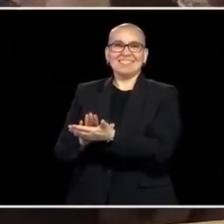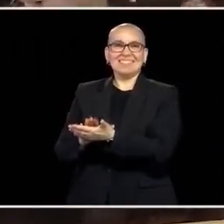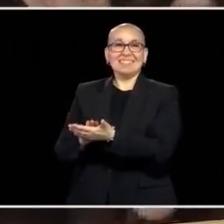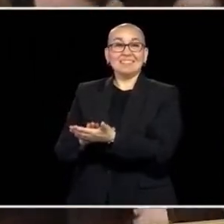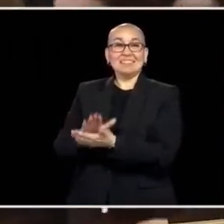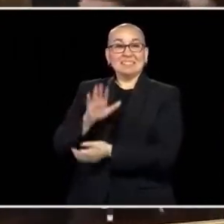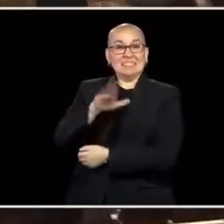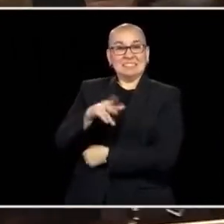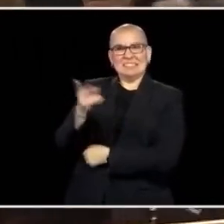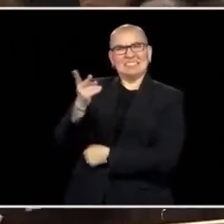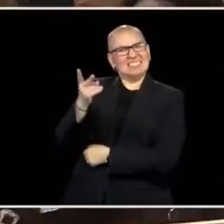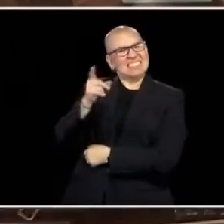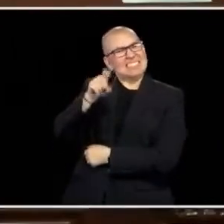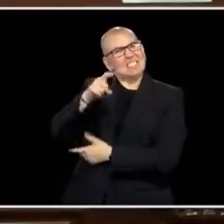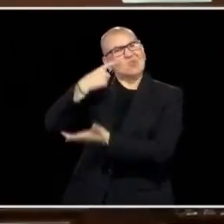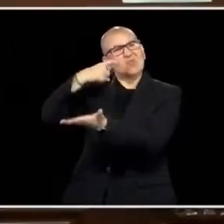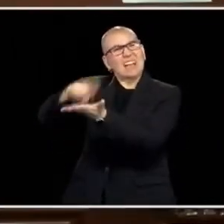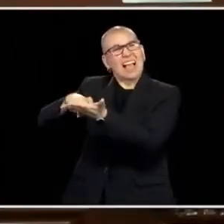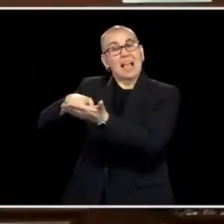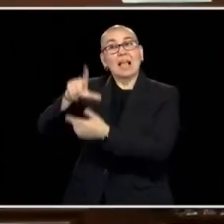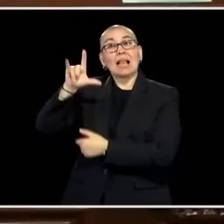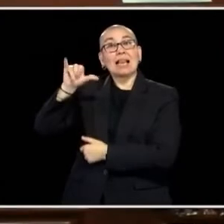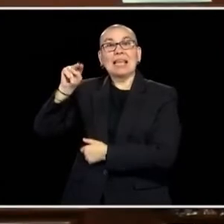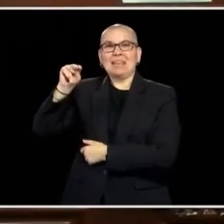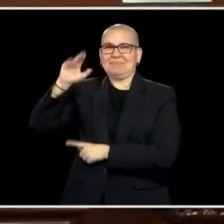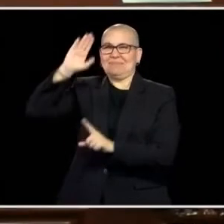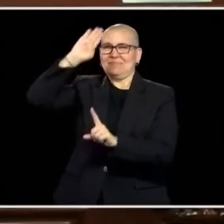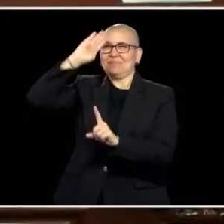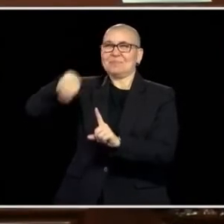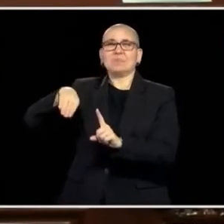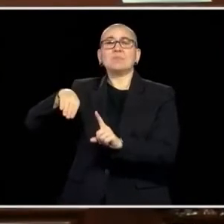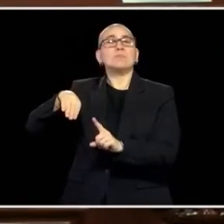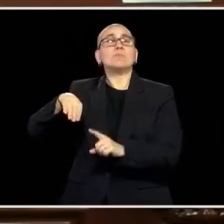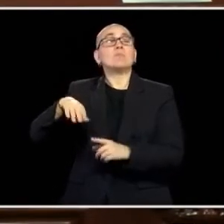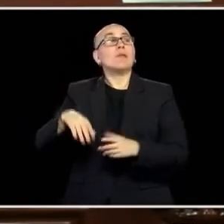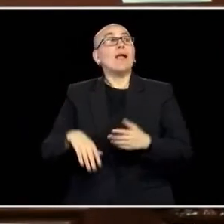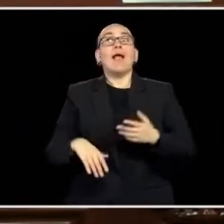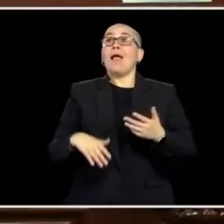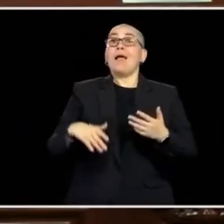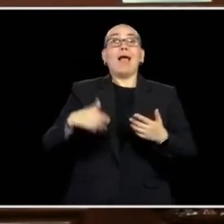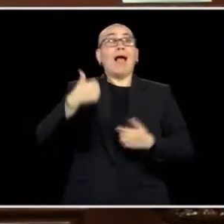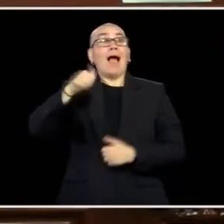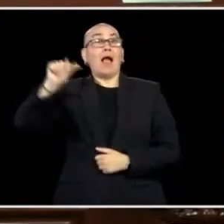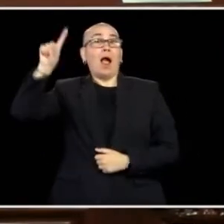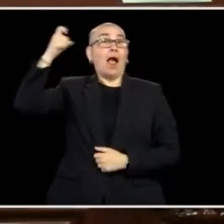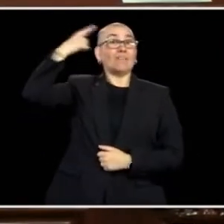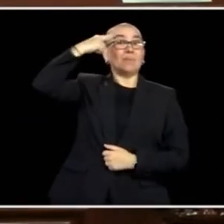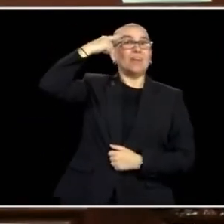THEY SHOULD GET APPLAUSE, AS LYNN KNOWS BEHIND EVERY GOVERNOR IS AN ASTONISHED MOTHER IN YOU La, SO...